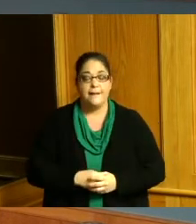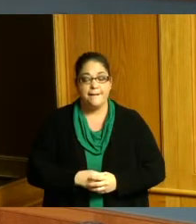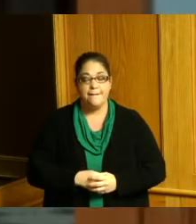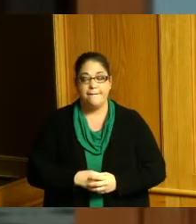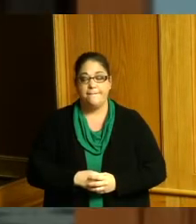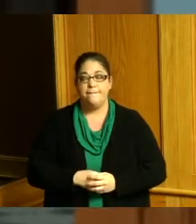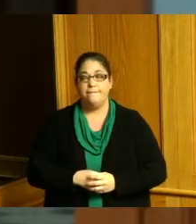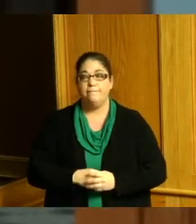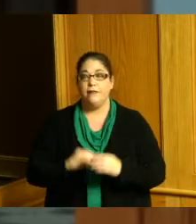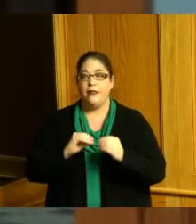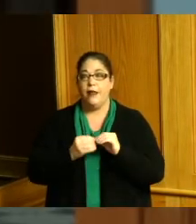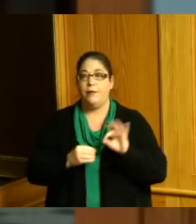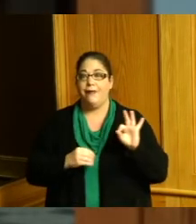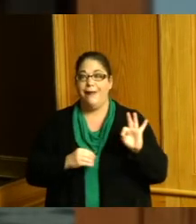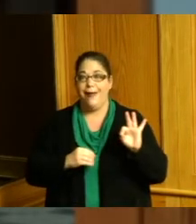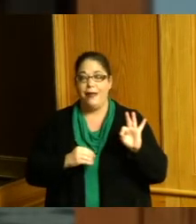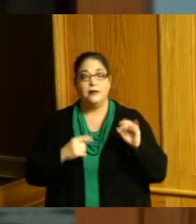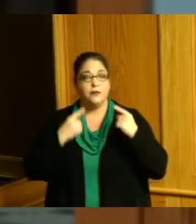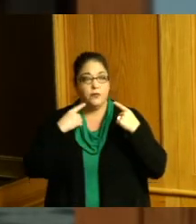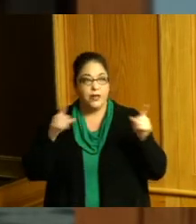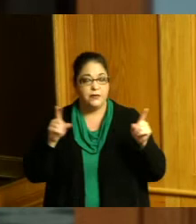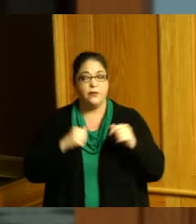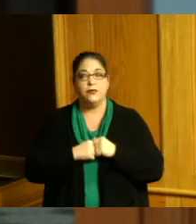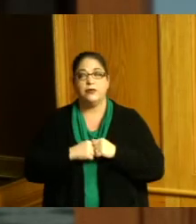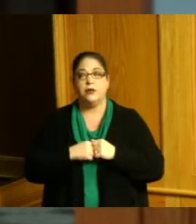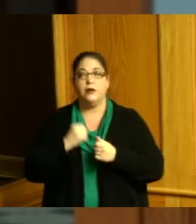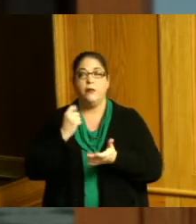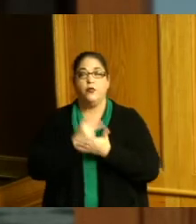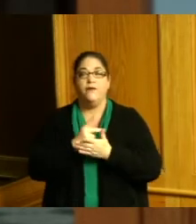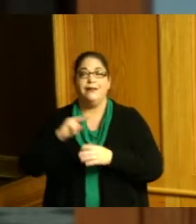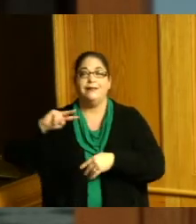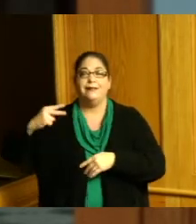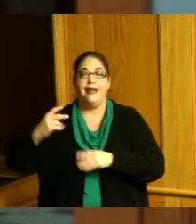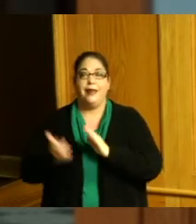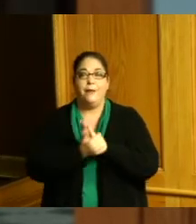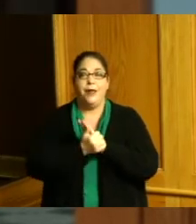number nine is a resolution approving a second amendment to traffic signal maintenance agreement